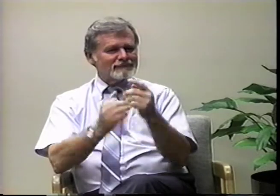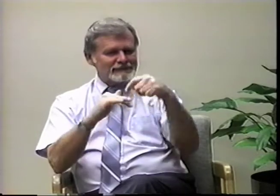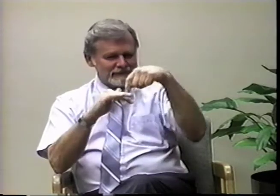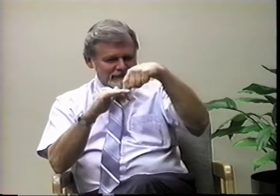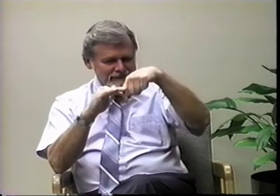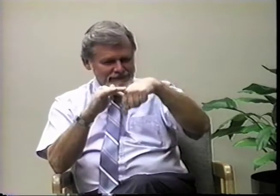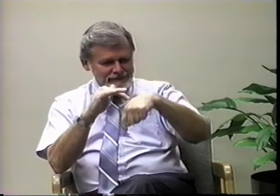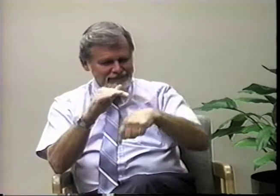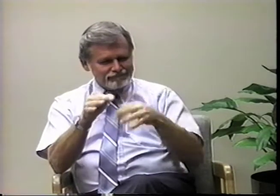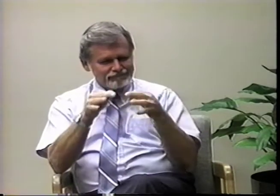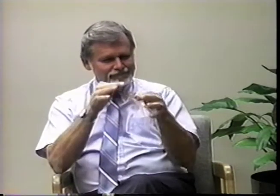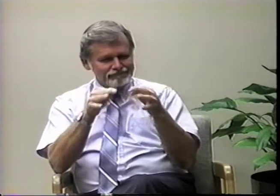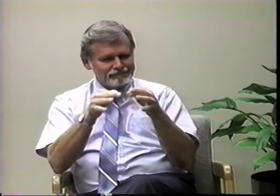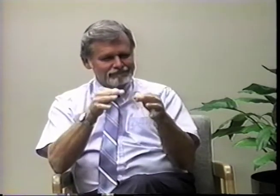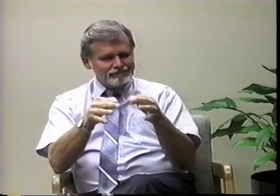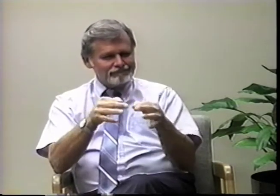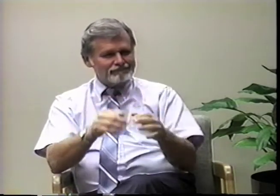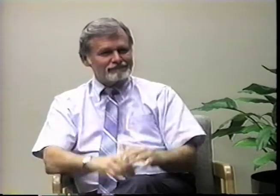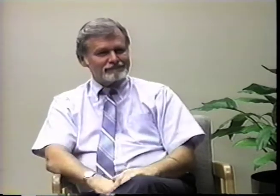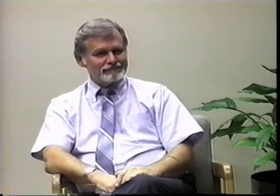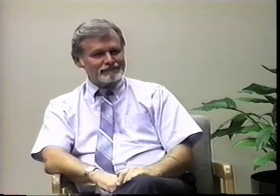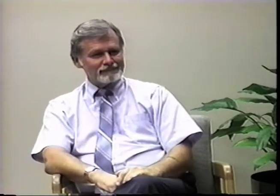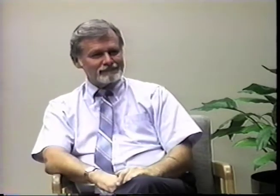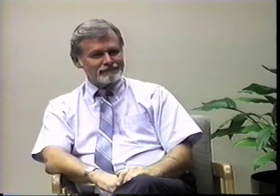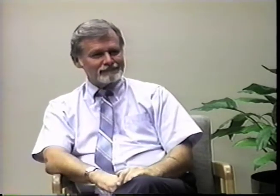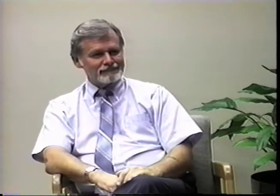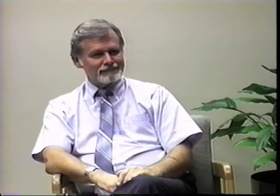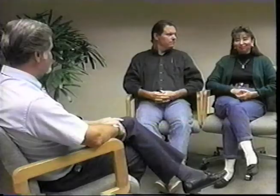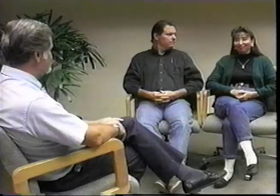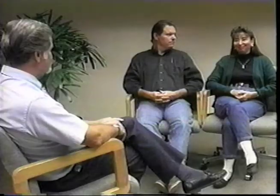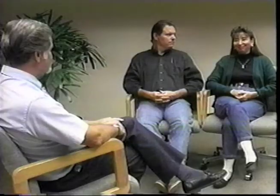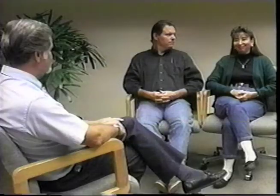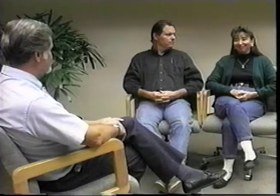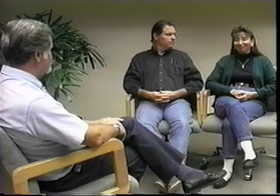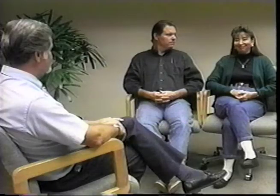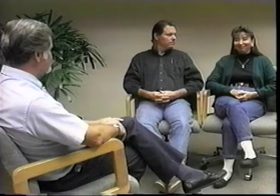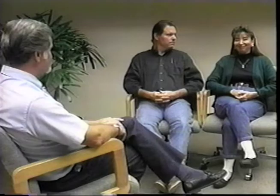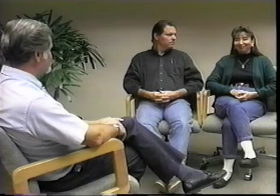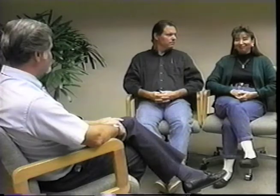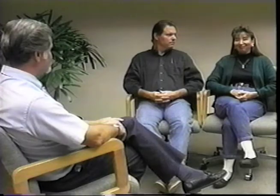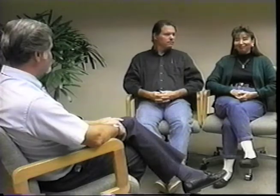More in-depth.